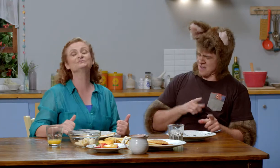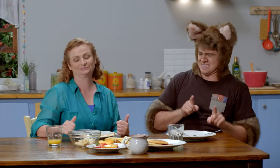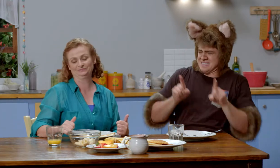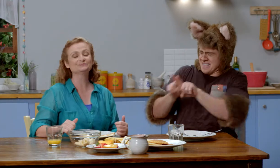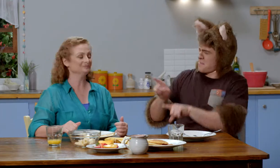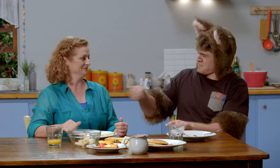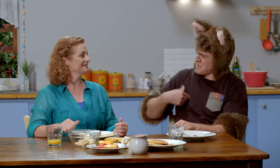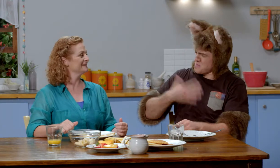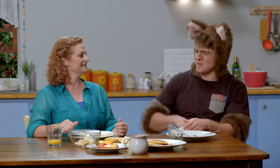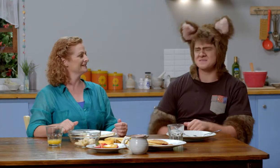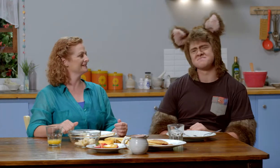I want to be just like you.